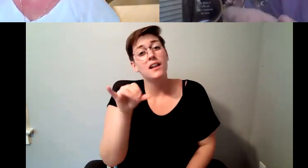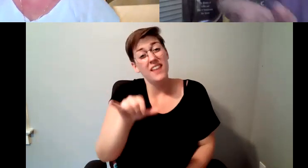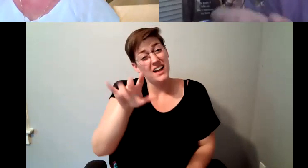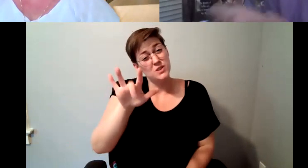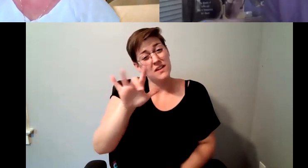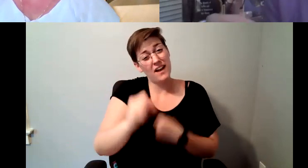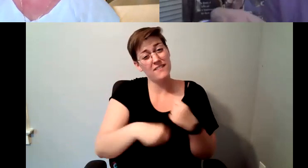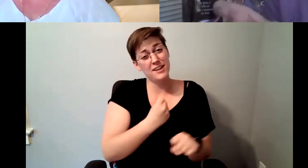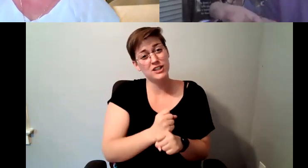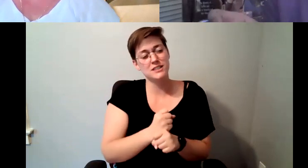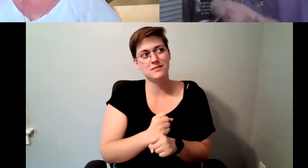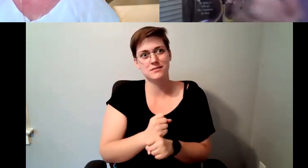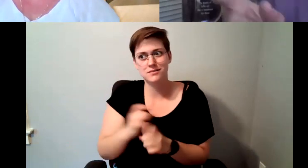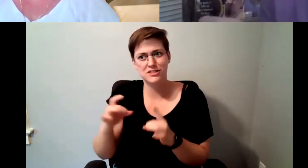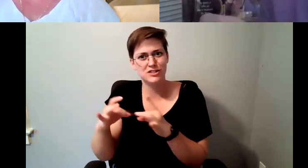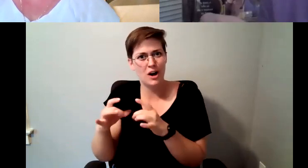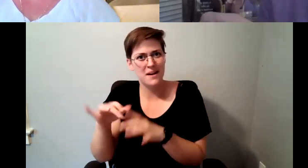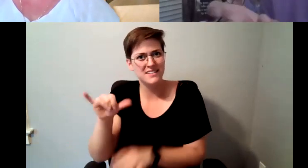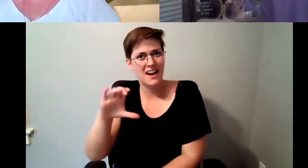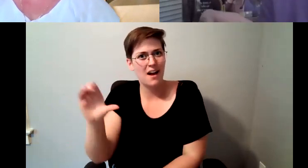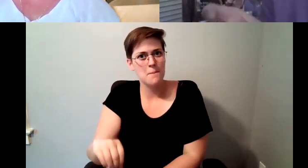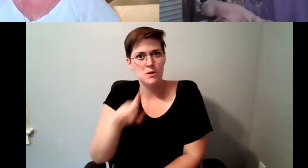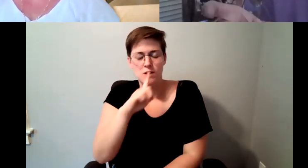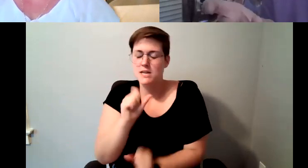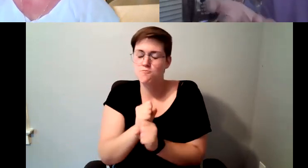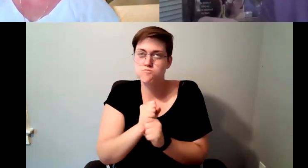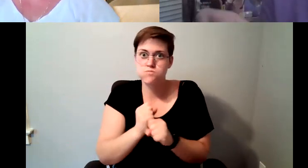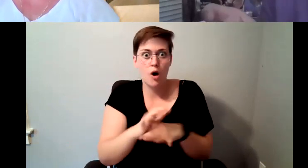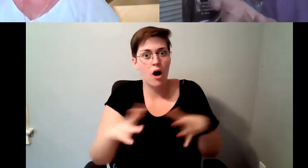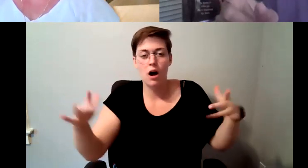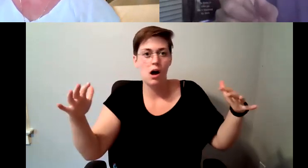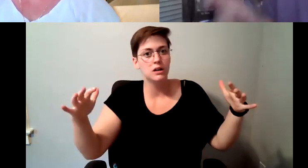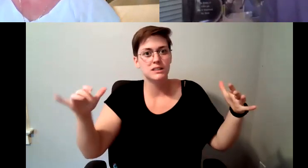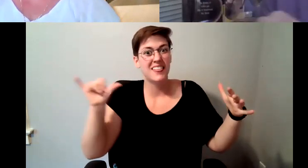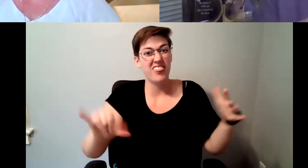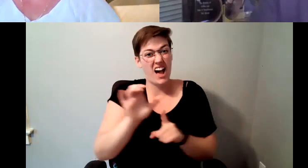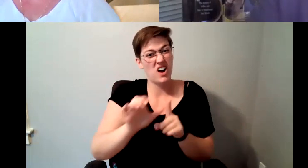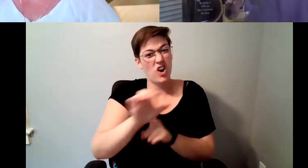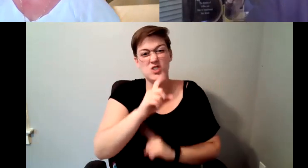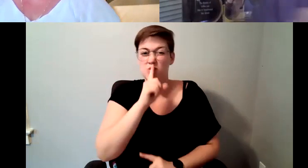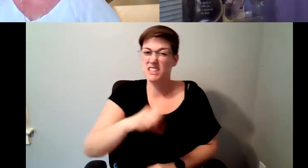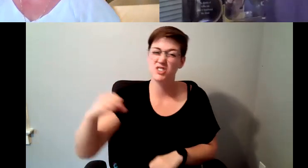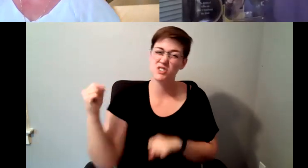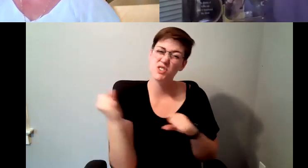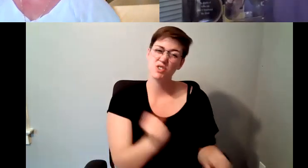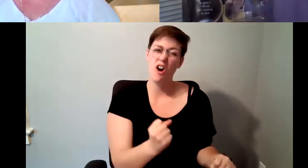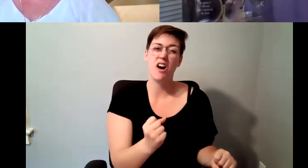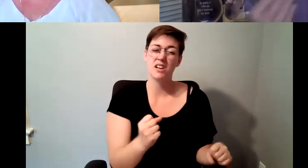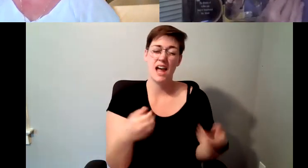Starbucks was the company that blew it up that made it culturally so broad and so I